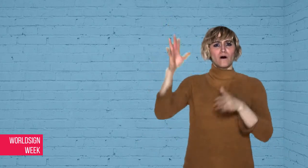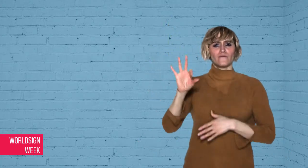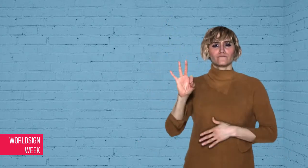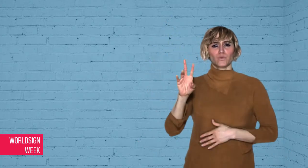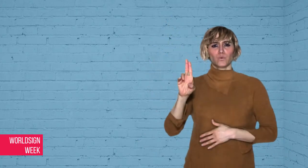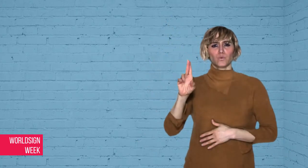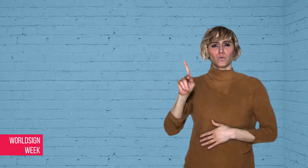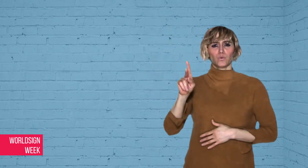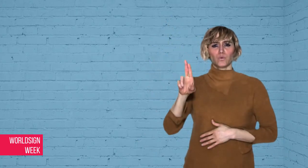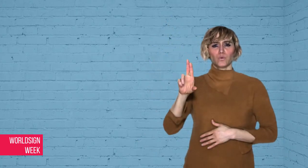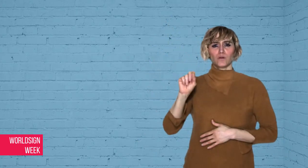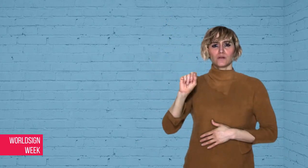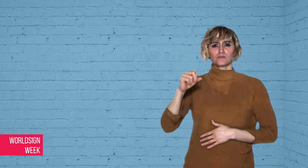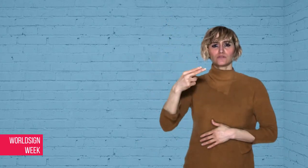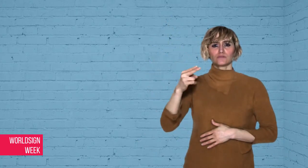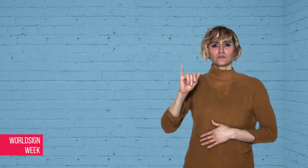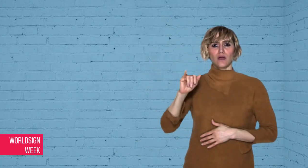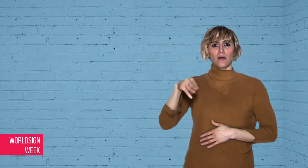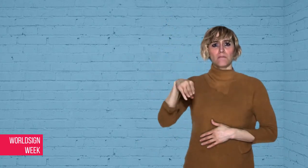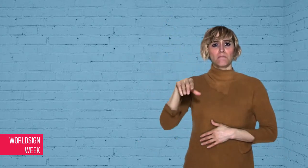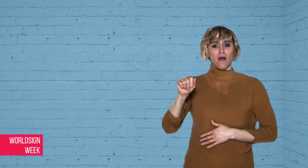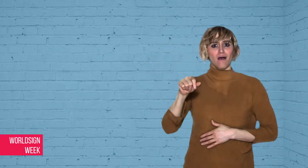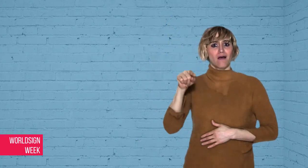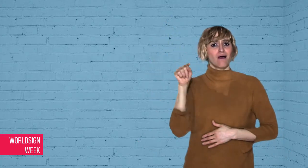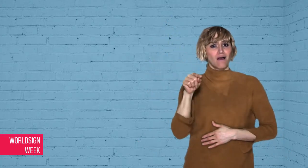earthquake in Japan which caused the